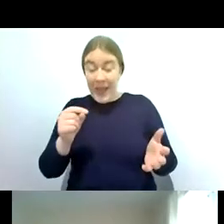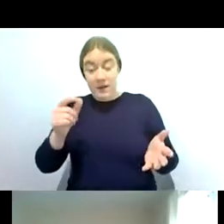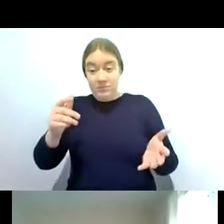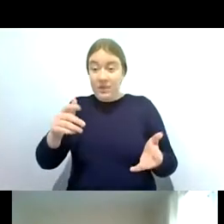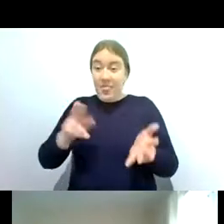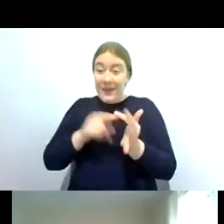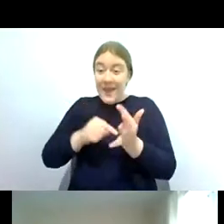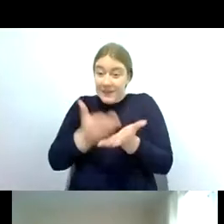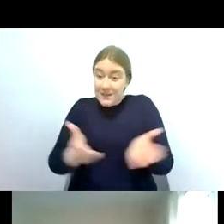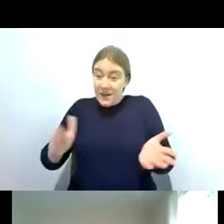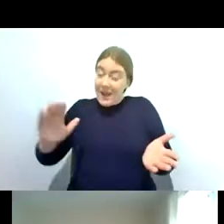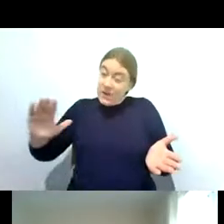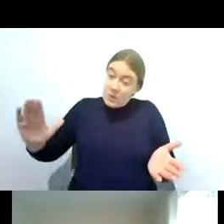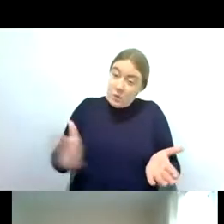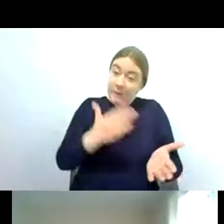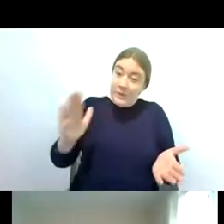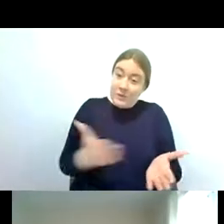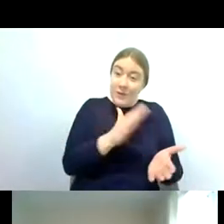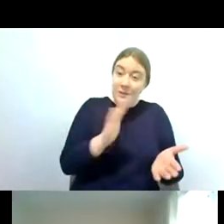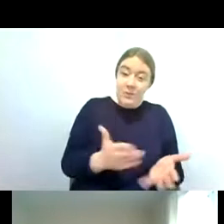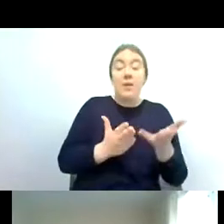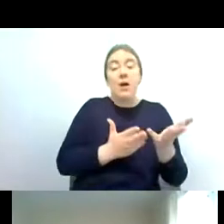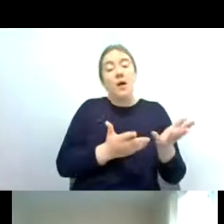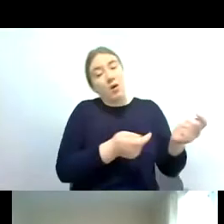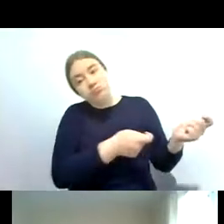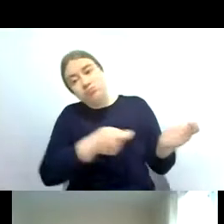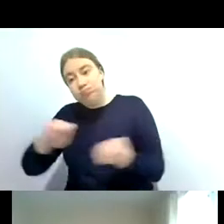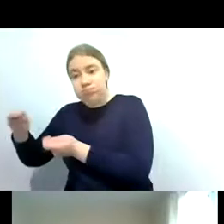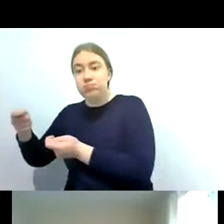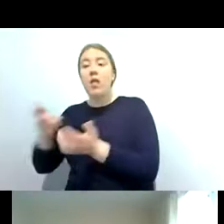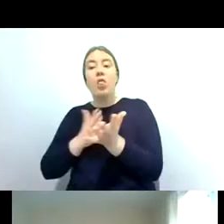in river or marginal vegetation and by surveying these three different areas